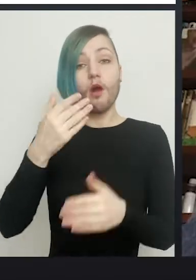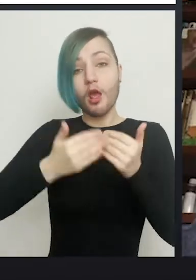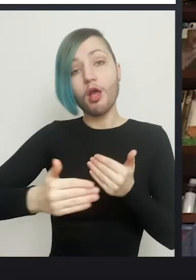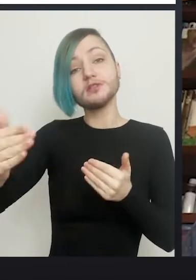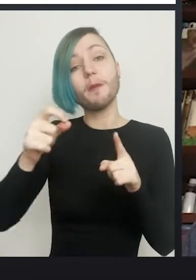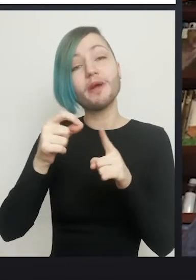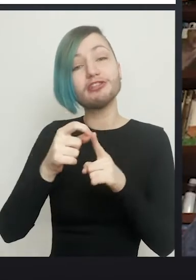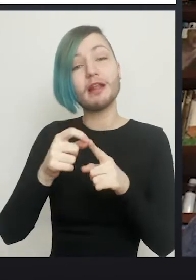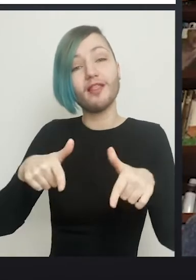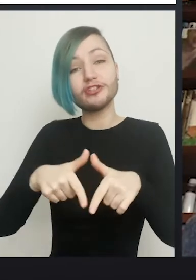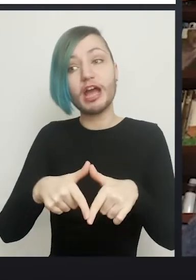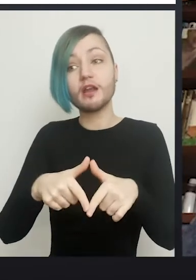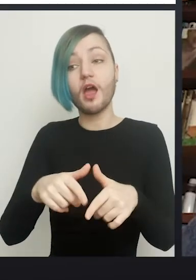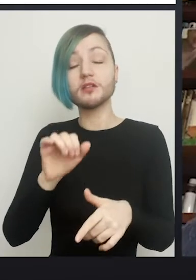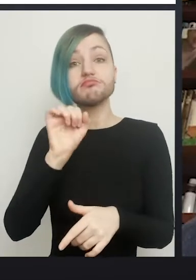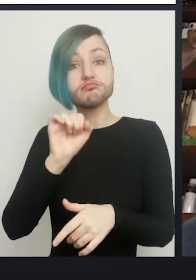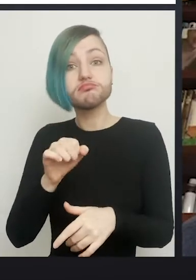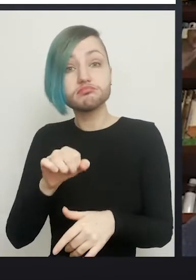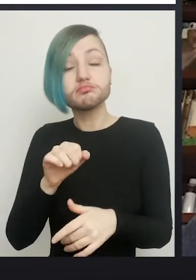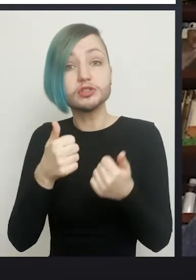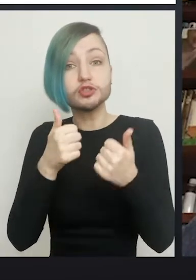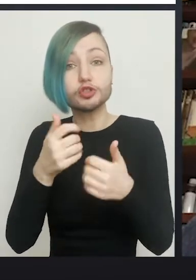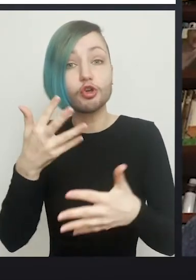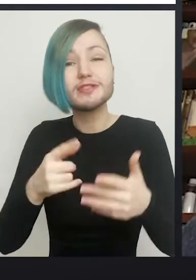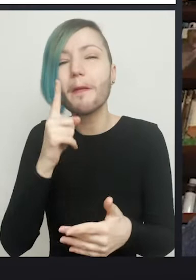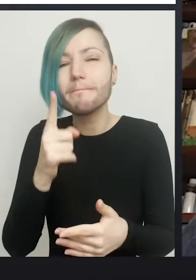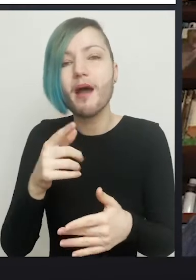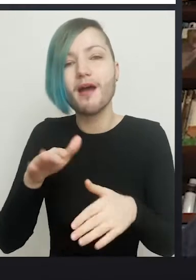except for externally where she had some issues which is why she came to see me.